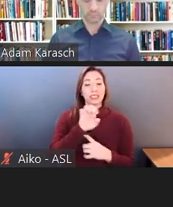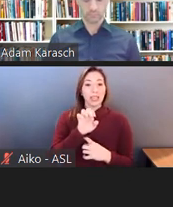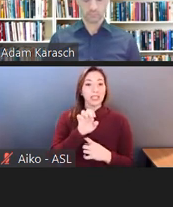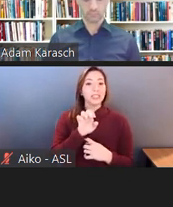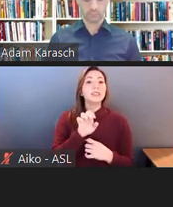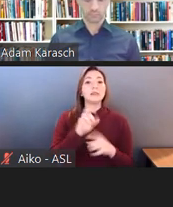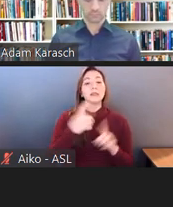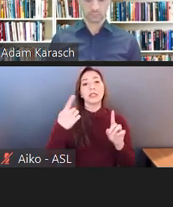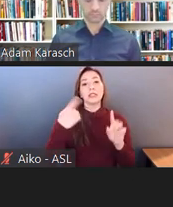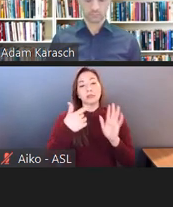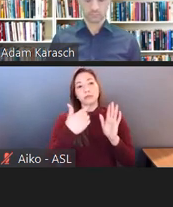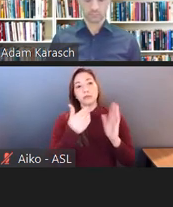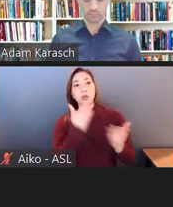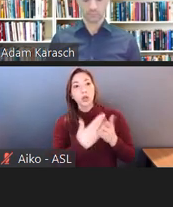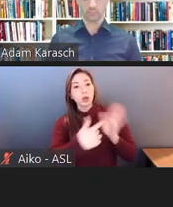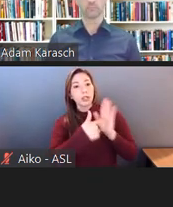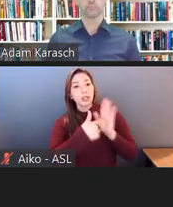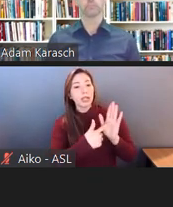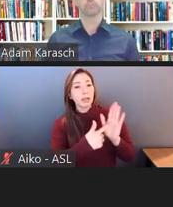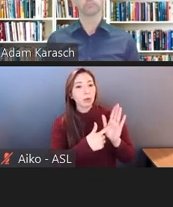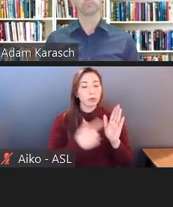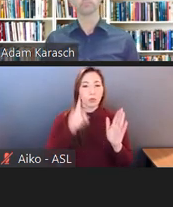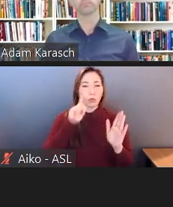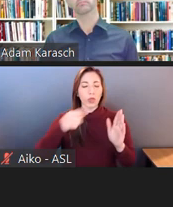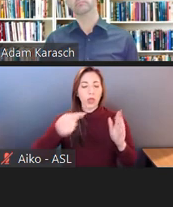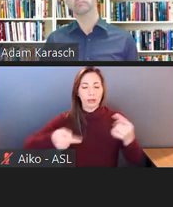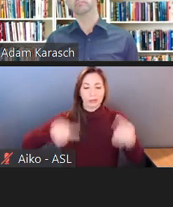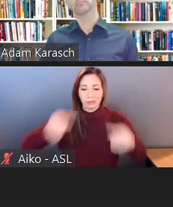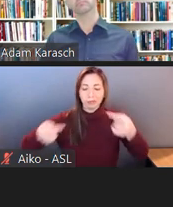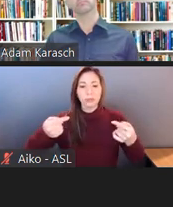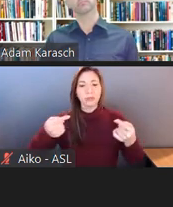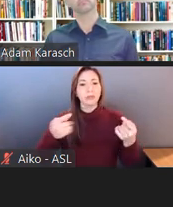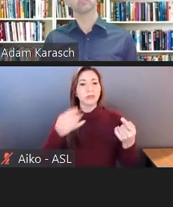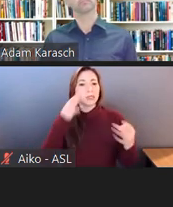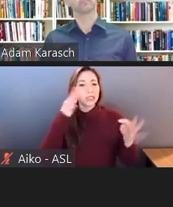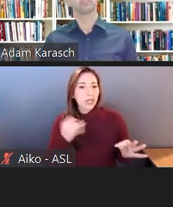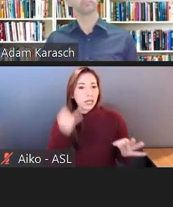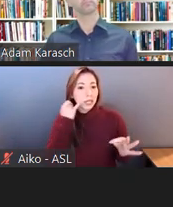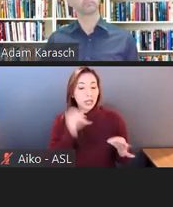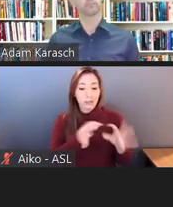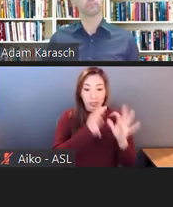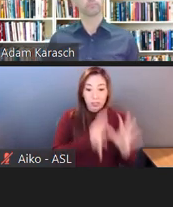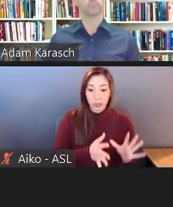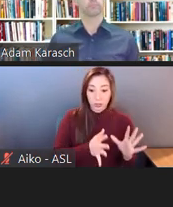whether providing captioning or an interpreter was a reasonable accommodation, it